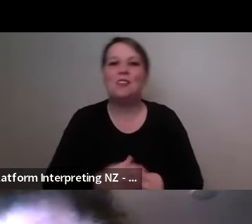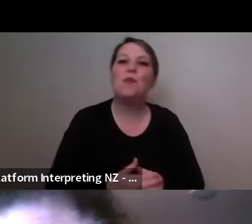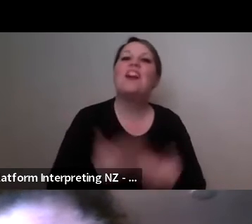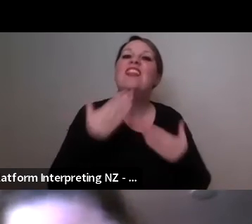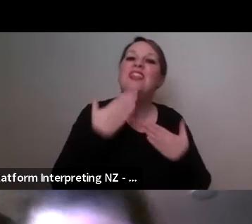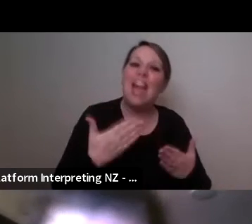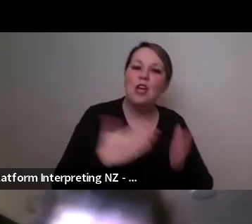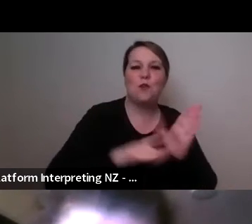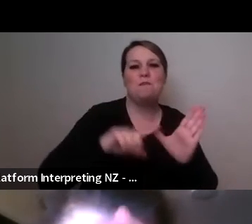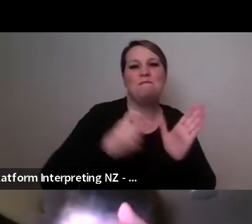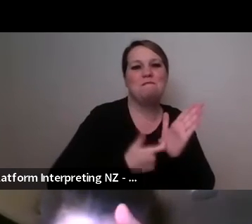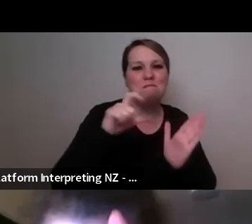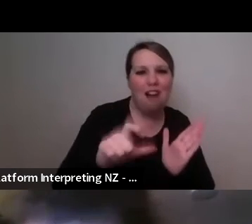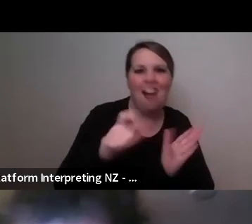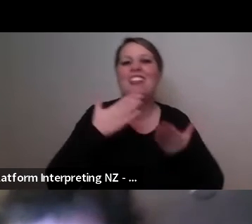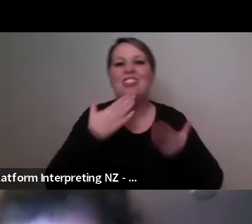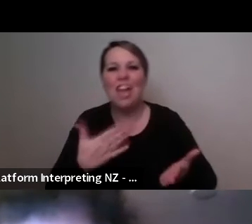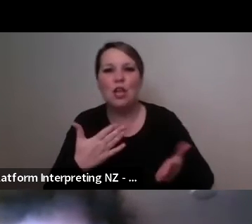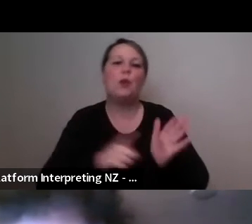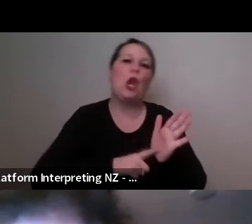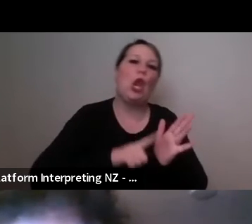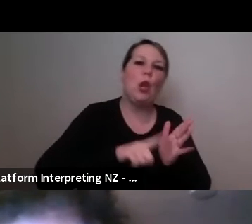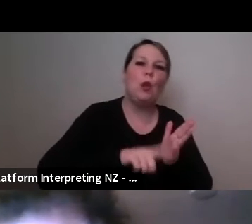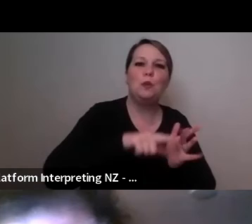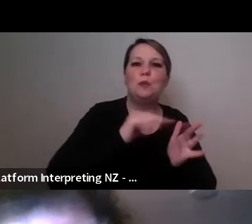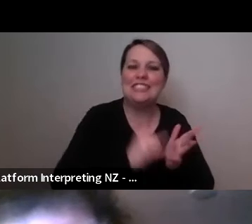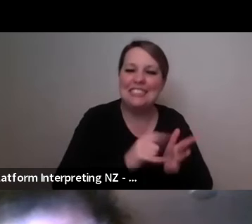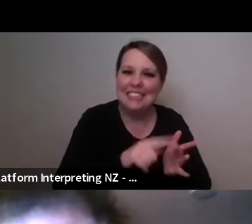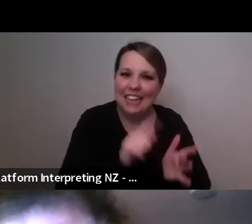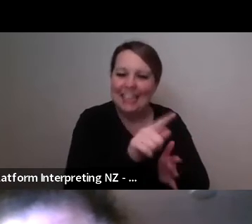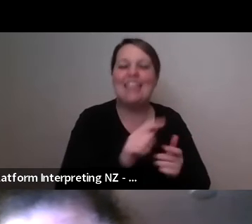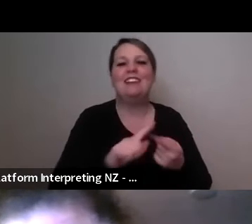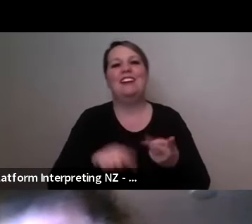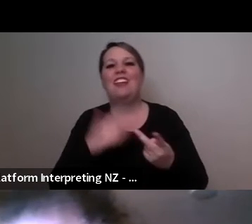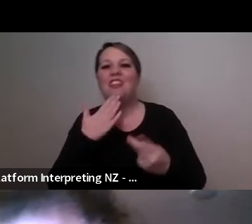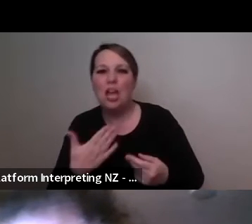thank you Lusi, um thank you everyone who tuned in tonight to watch I know it's uh late on a